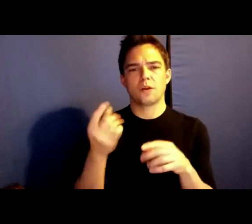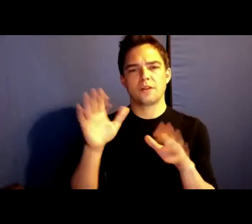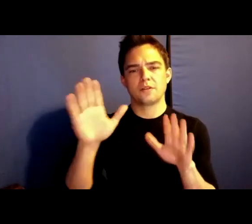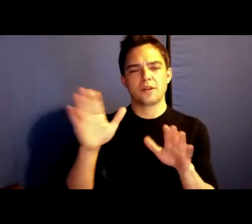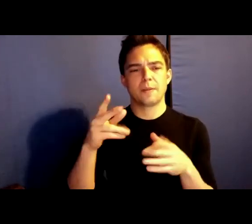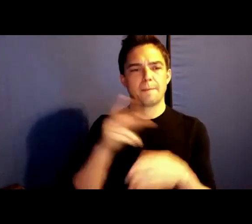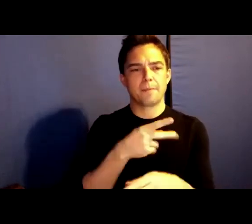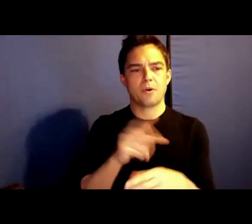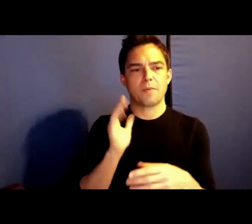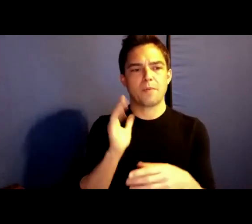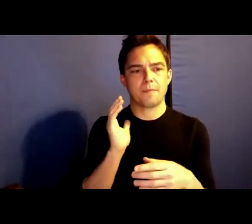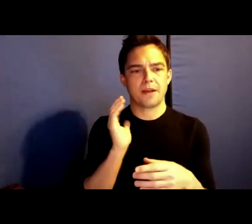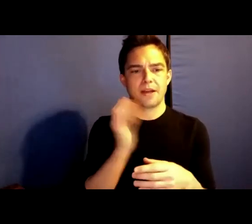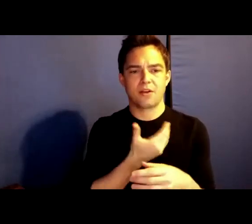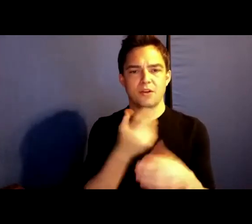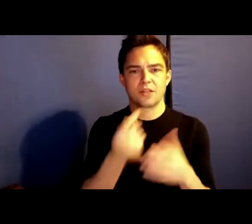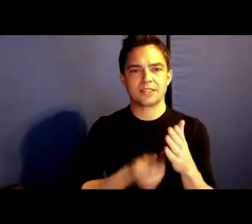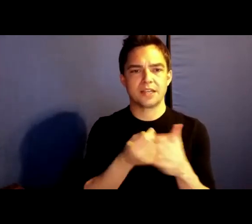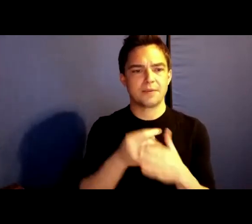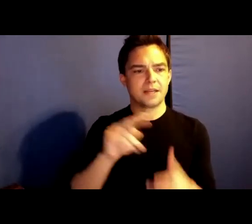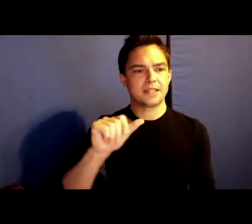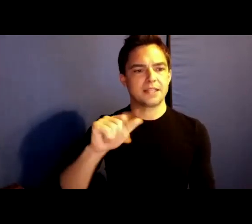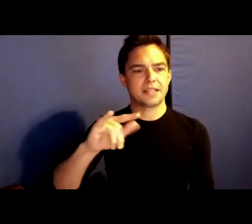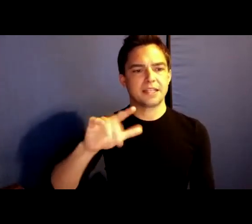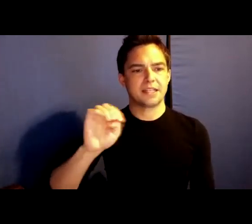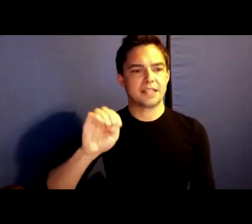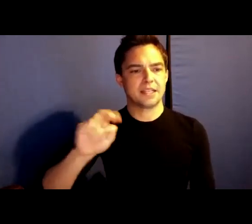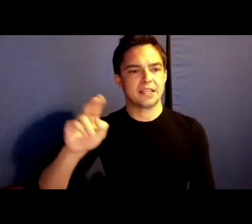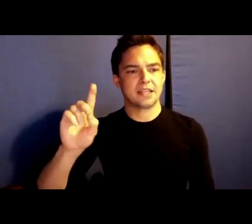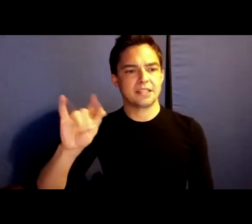Diaz. Natalie Diaz is Mojave and an enrolled member